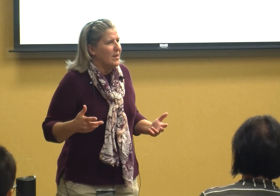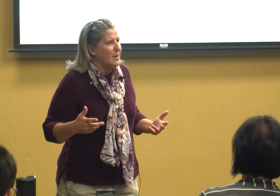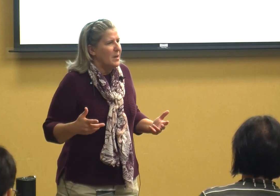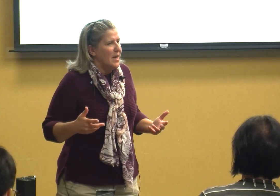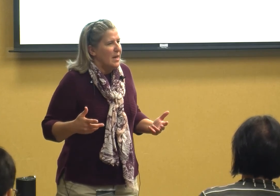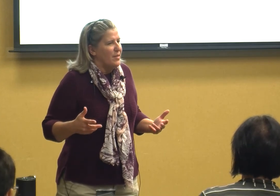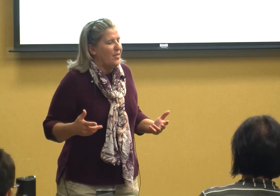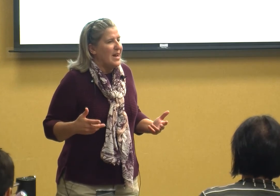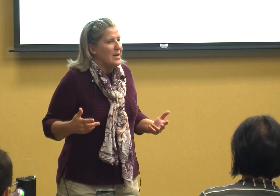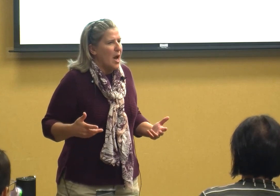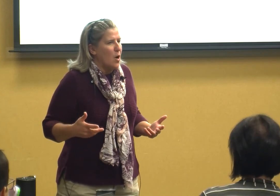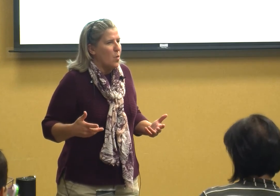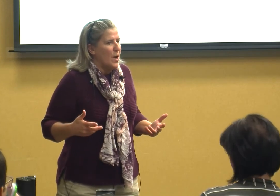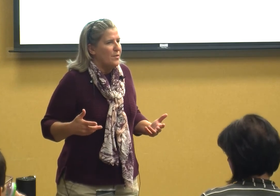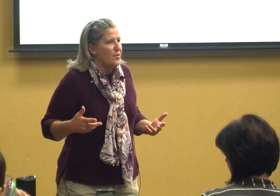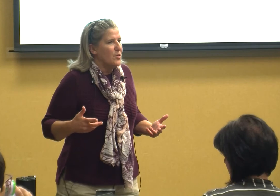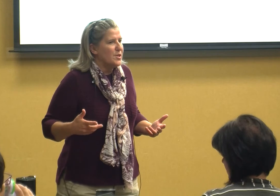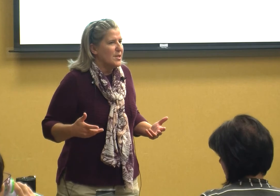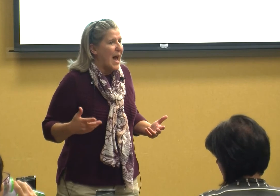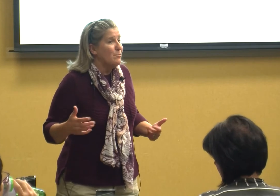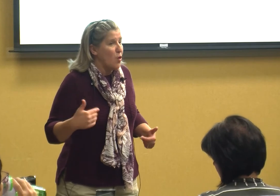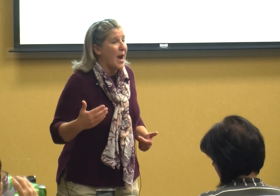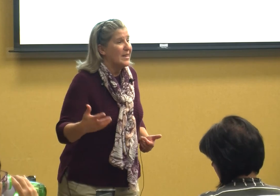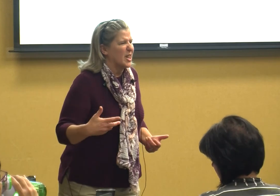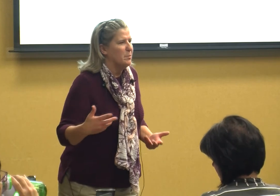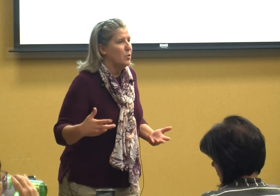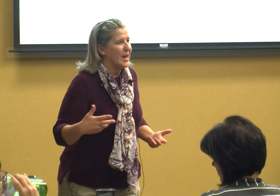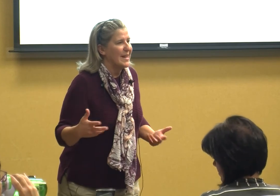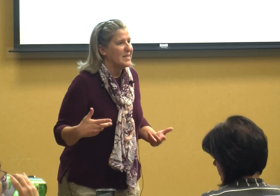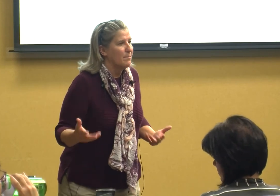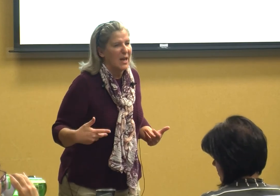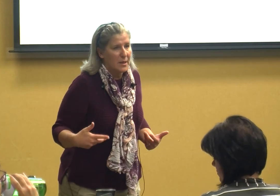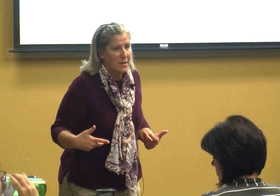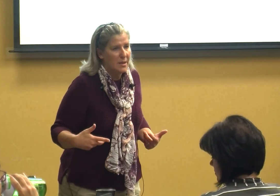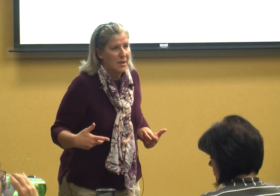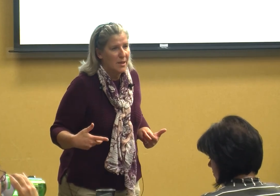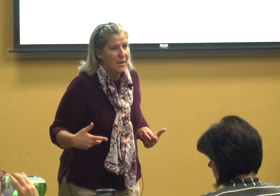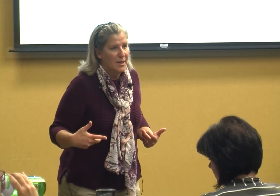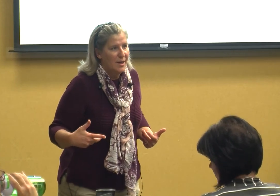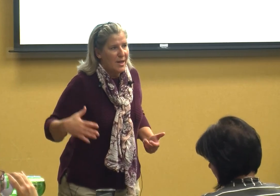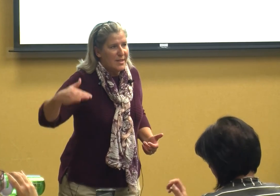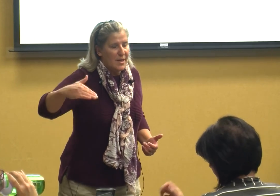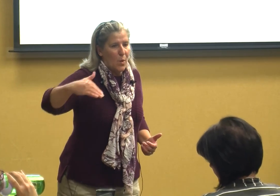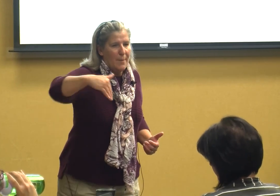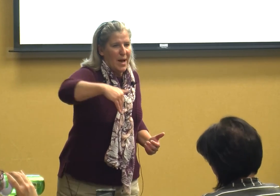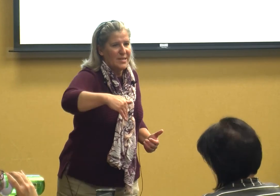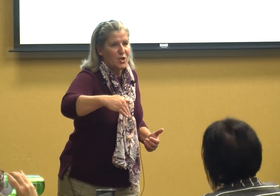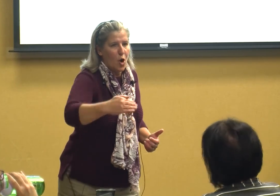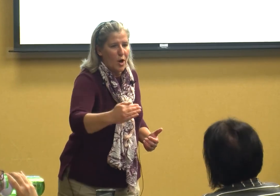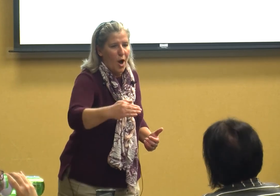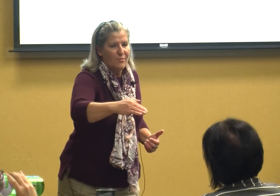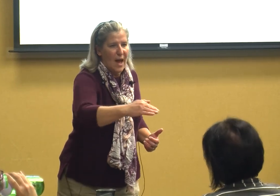them that they know that there's I'm trying to communicate something so I might start off that